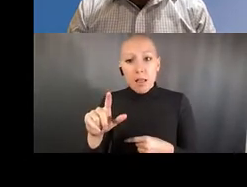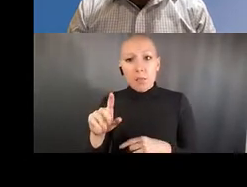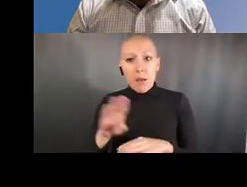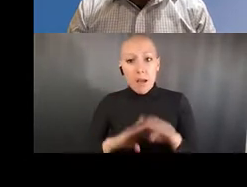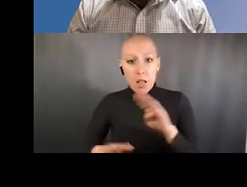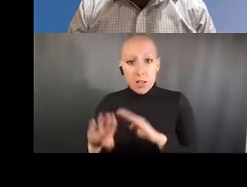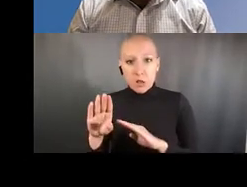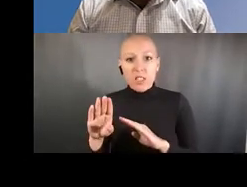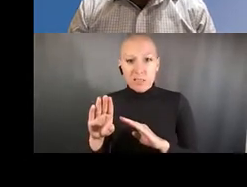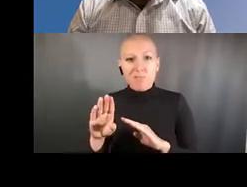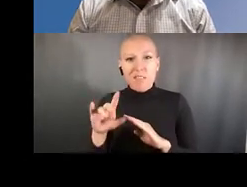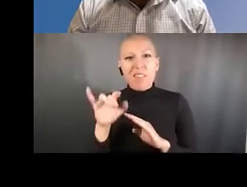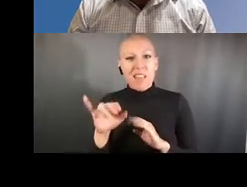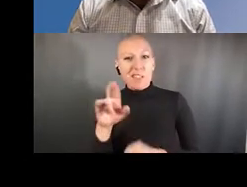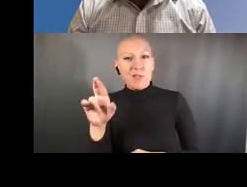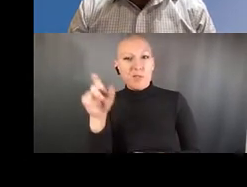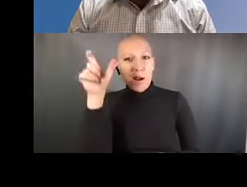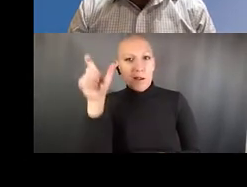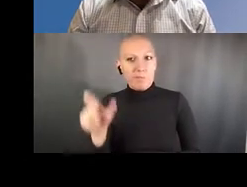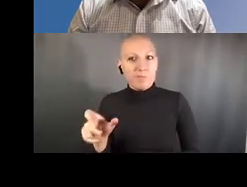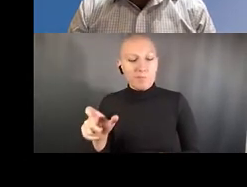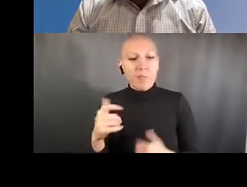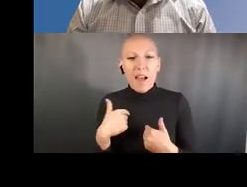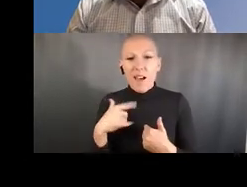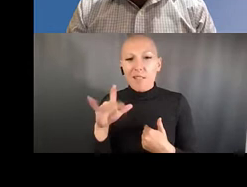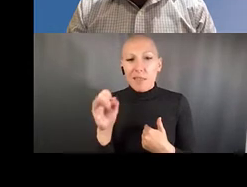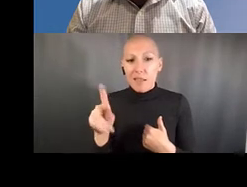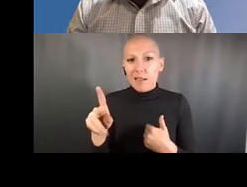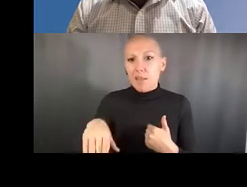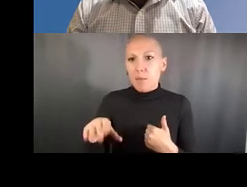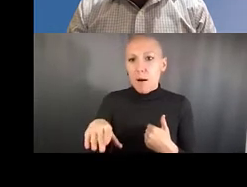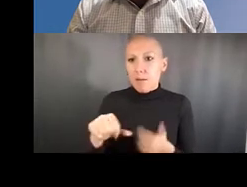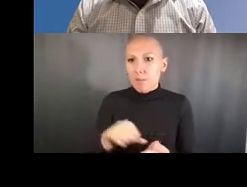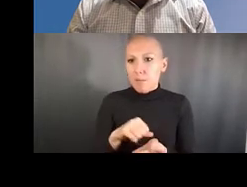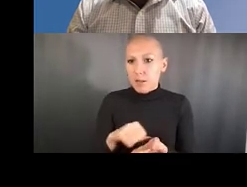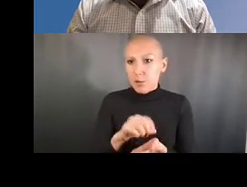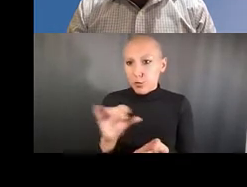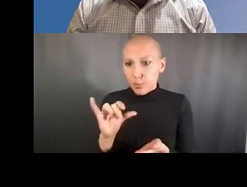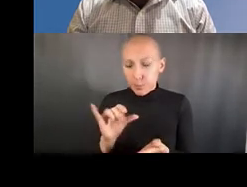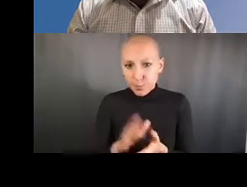and in which leadership and the research community emphasize safety over competing goals,